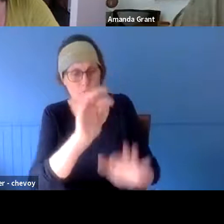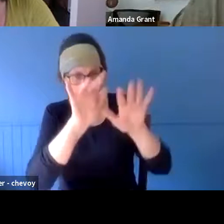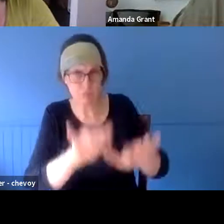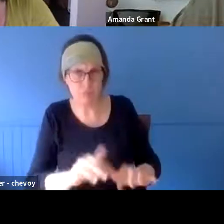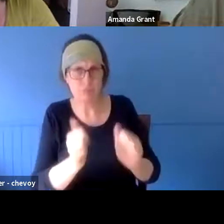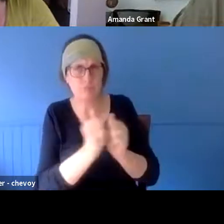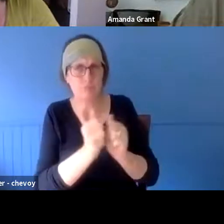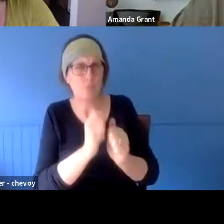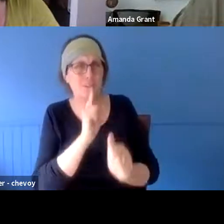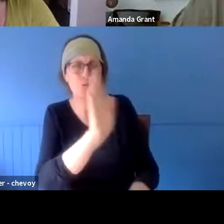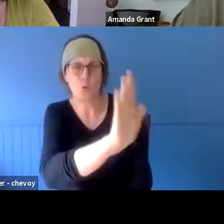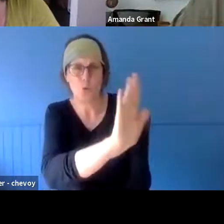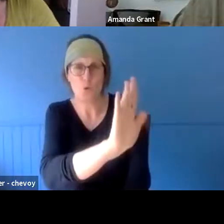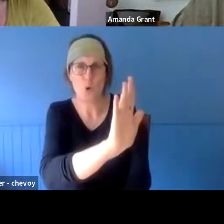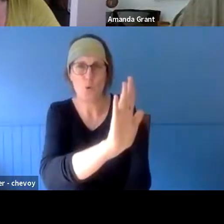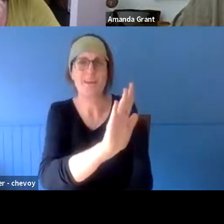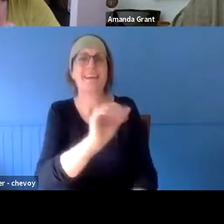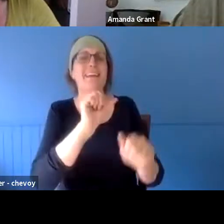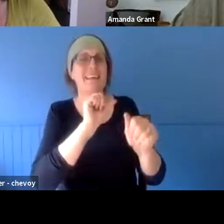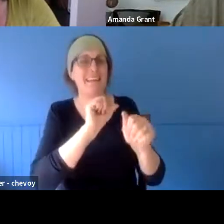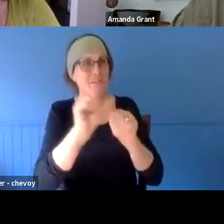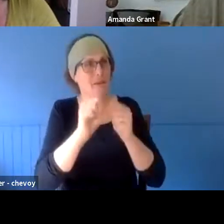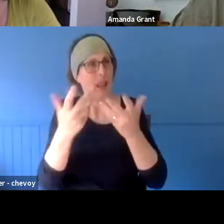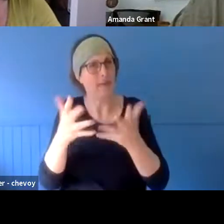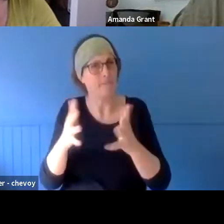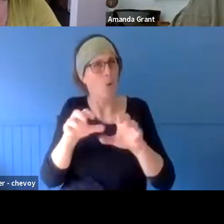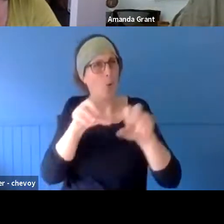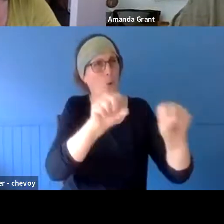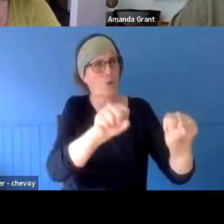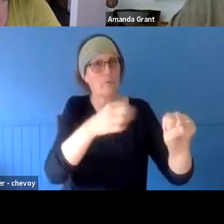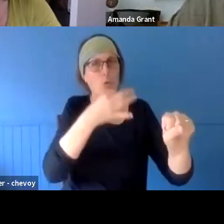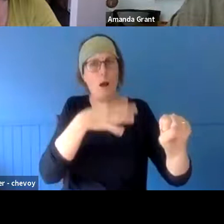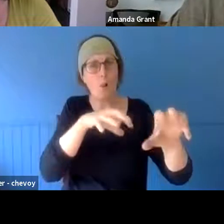it's better to leave it a while," and we put up a persuasive argument,